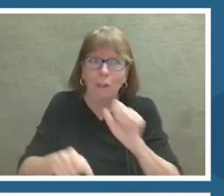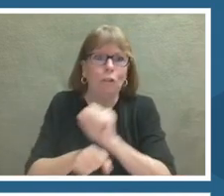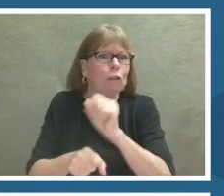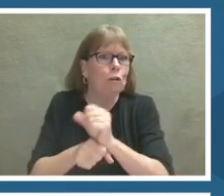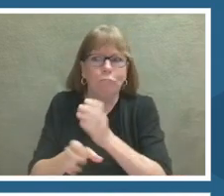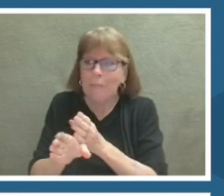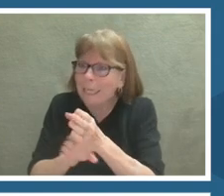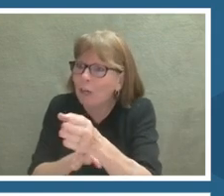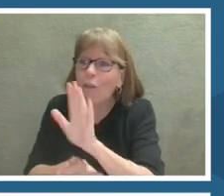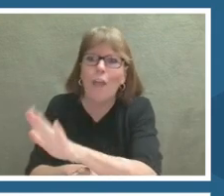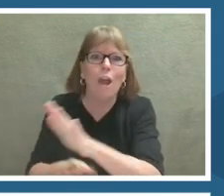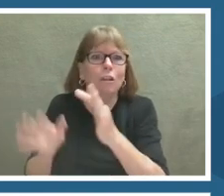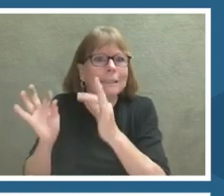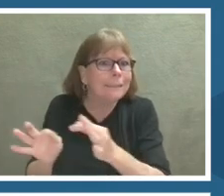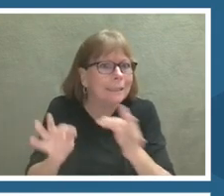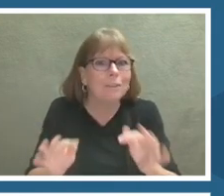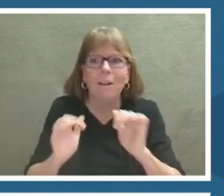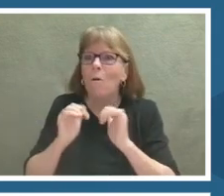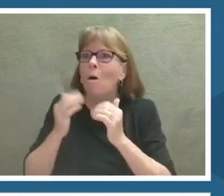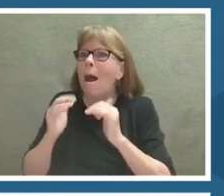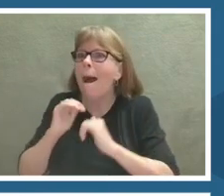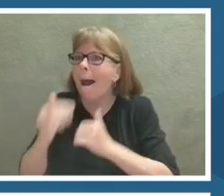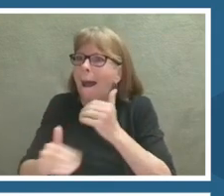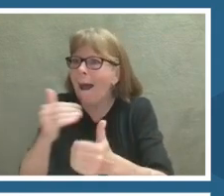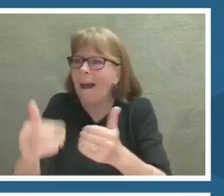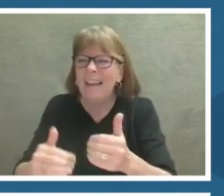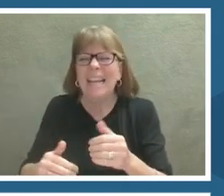They are real people who are funny and have these interesting lives.